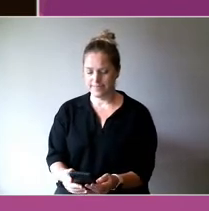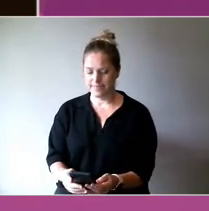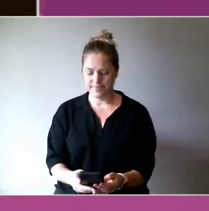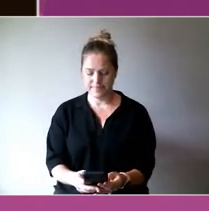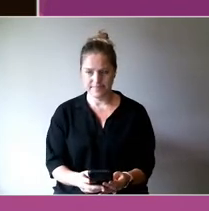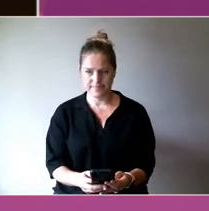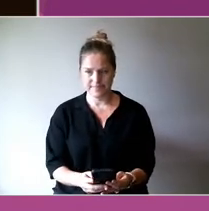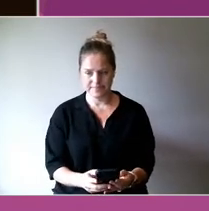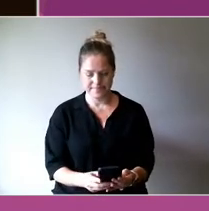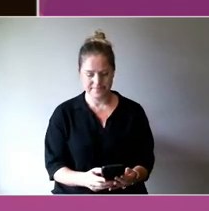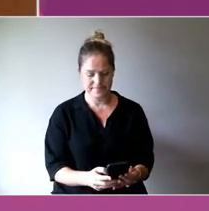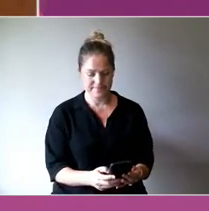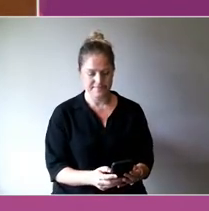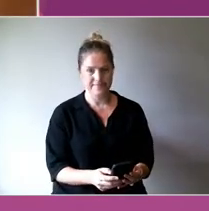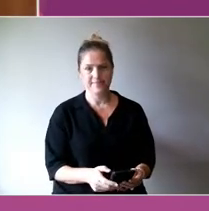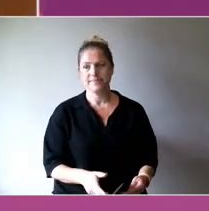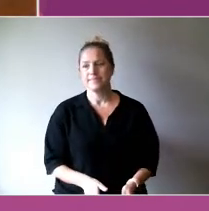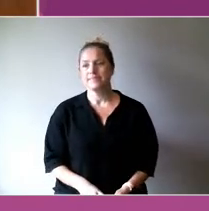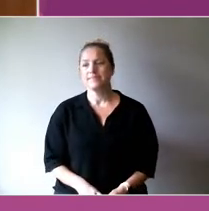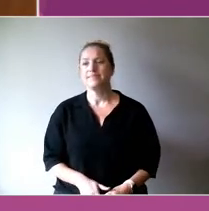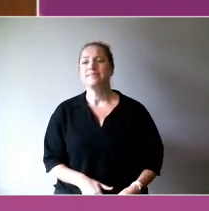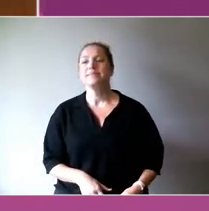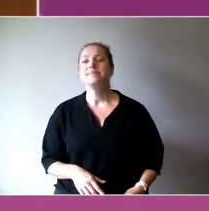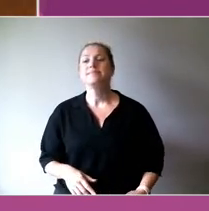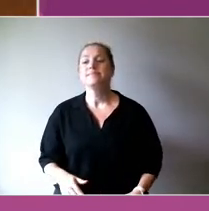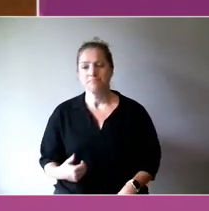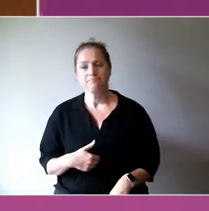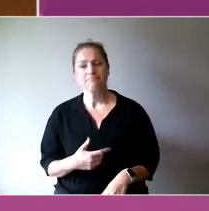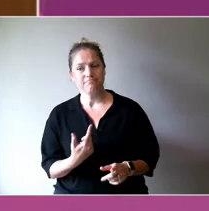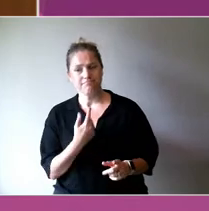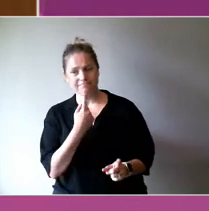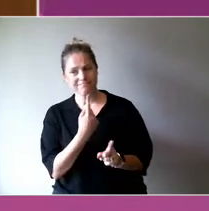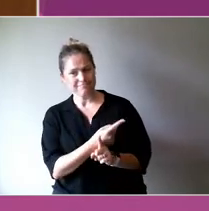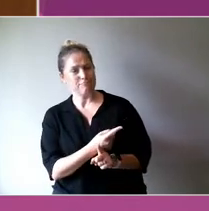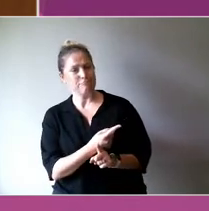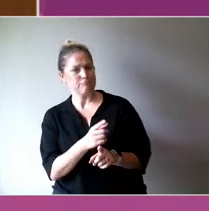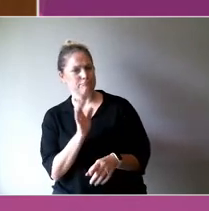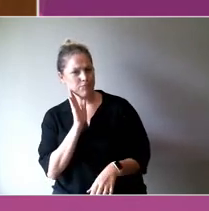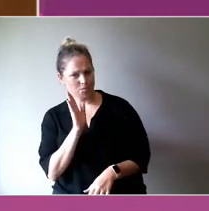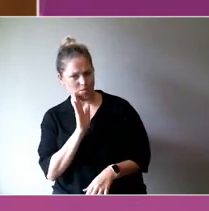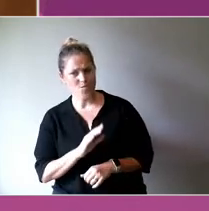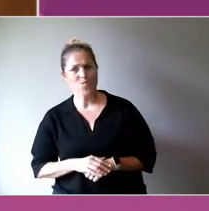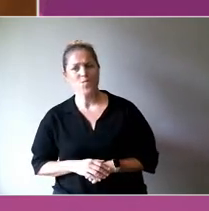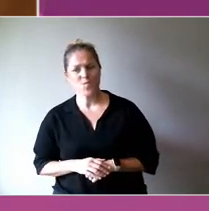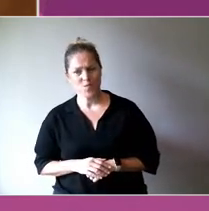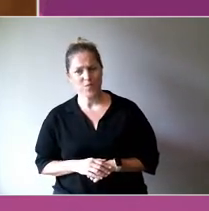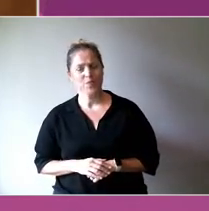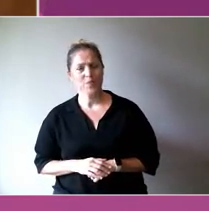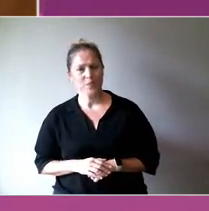When you were talking - you know, we founded this festival, Big Anxiety